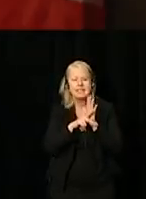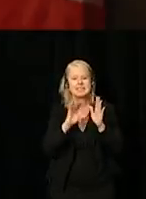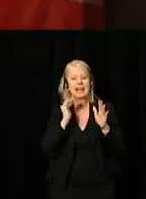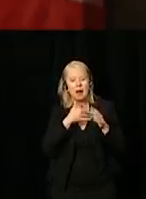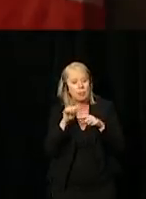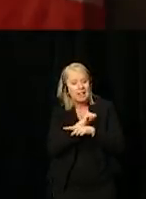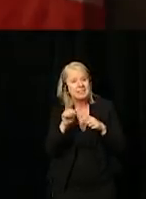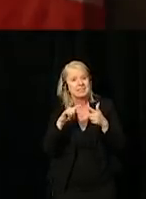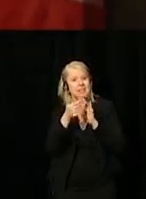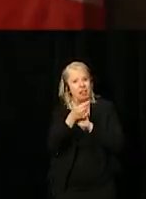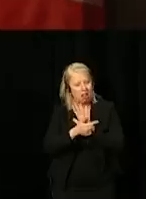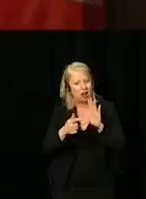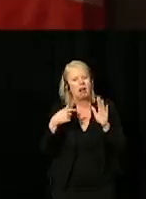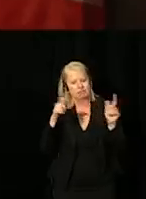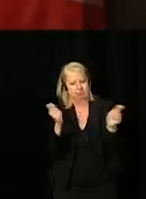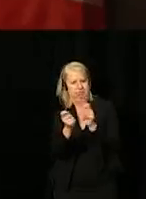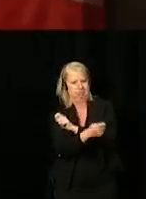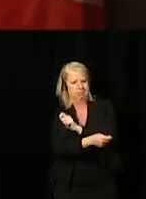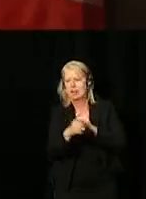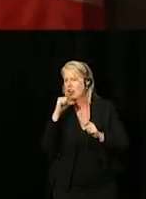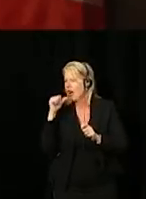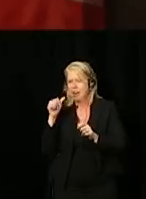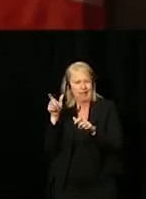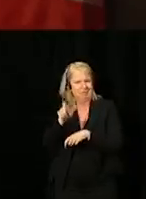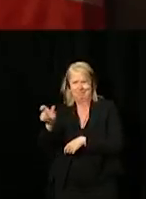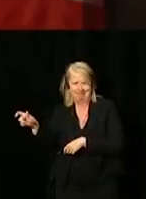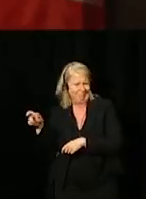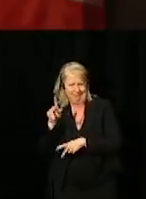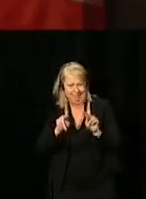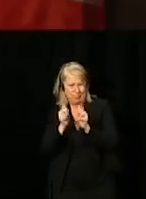and our laws that need to be fixed, not our people.